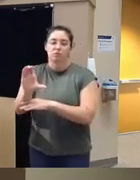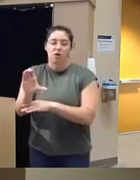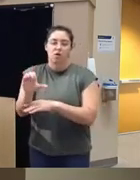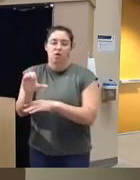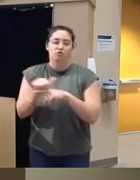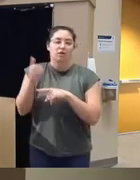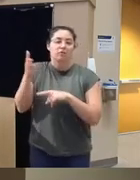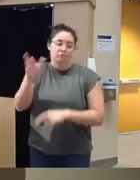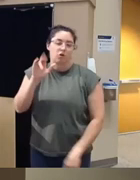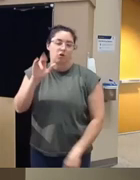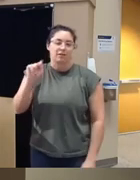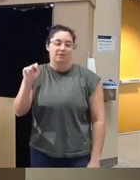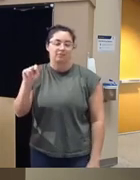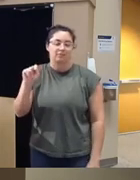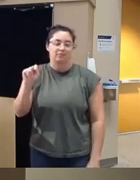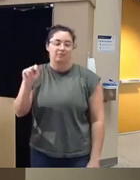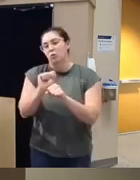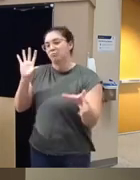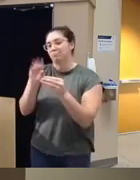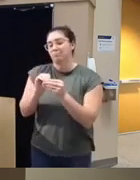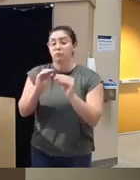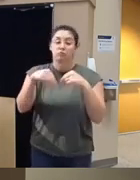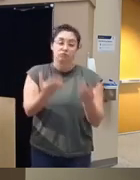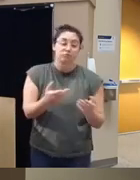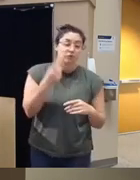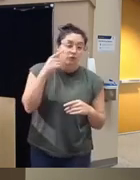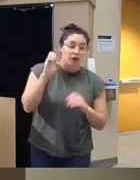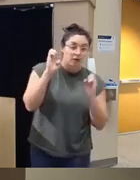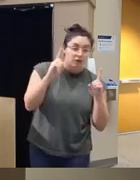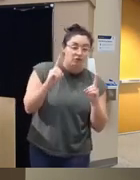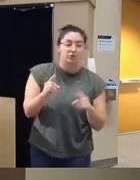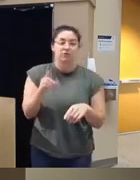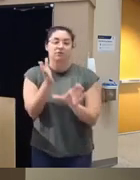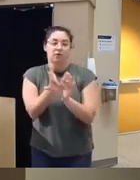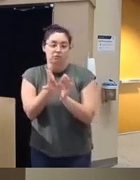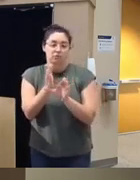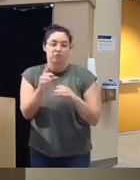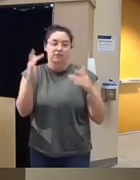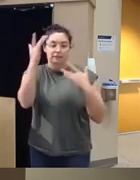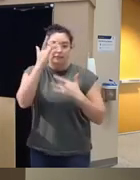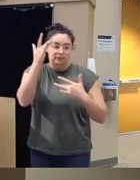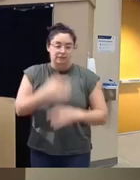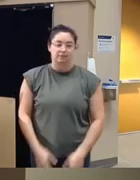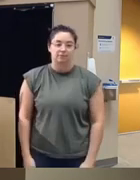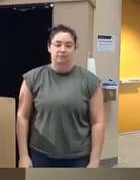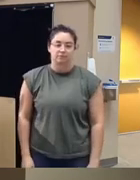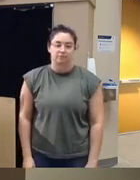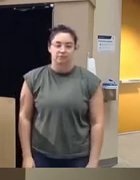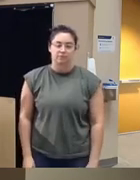RIT done wonderful work related to education of psychologists around the region and she's